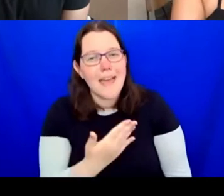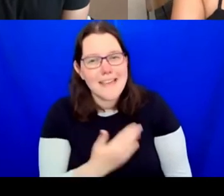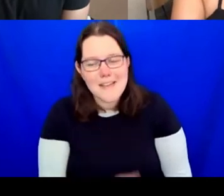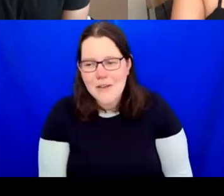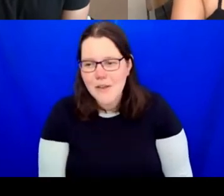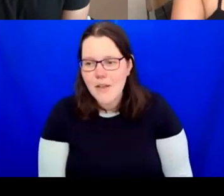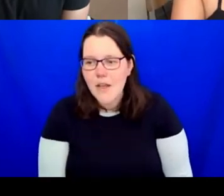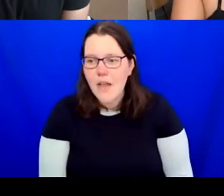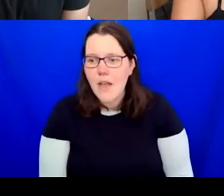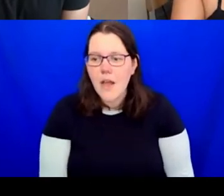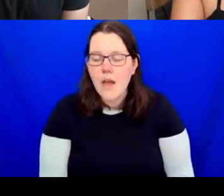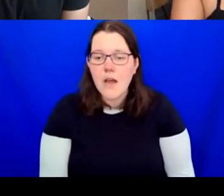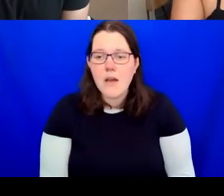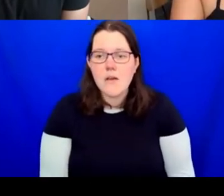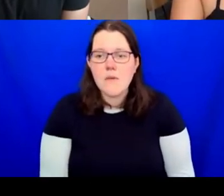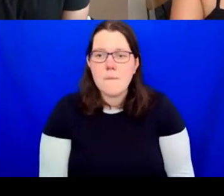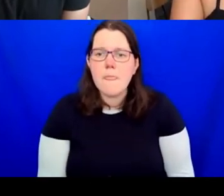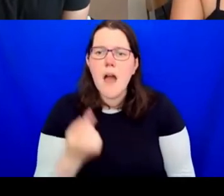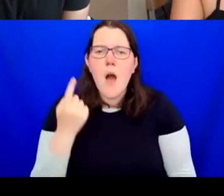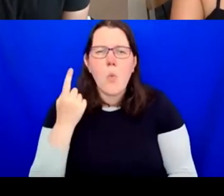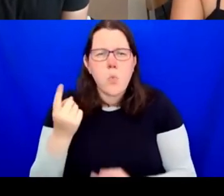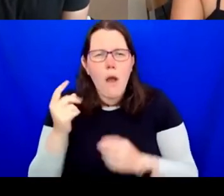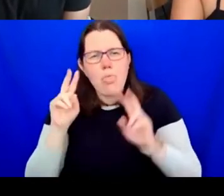things that seems to be coming through is about care.